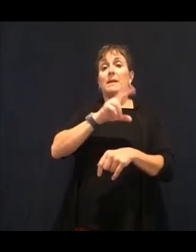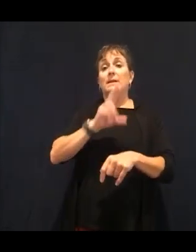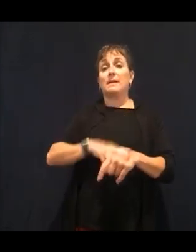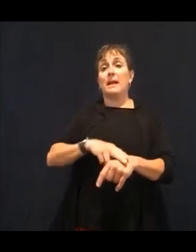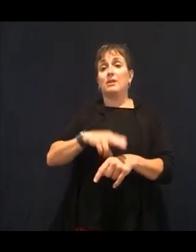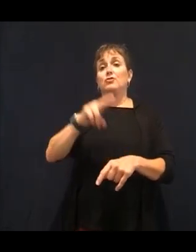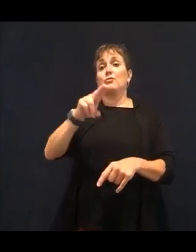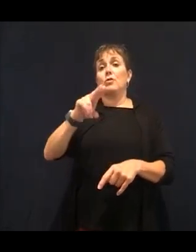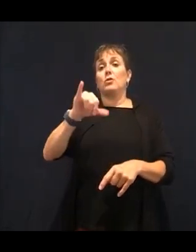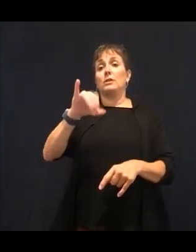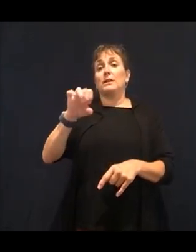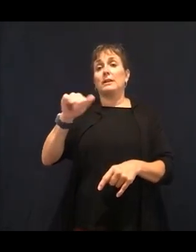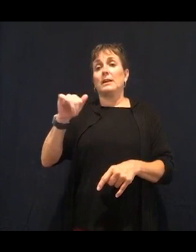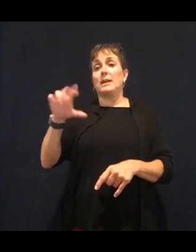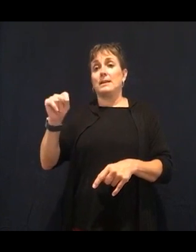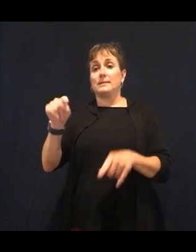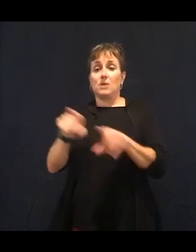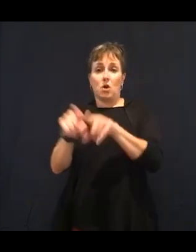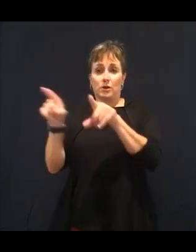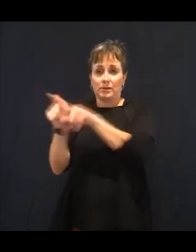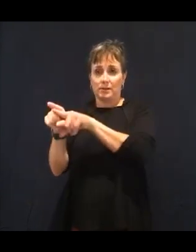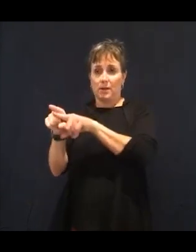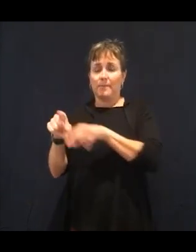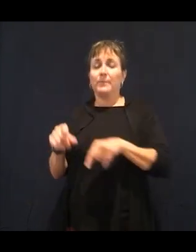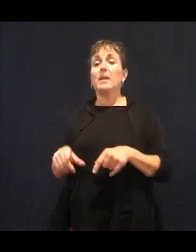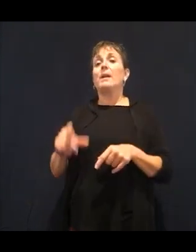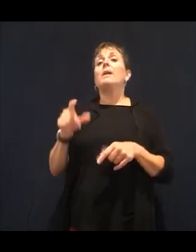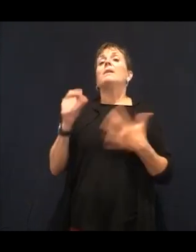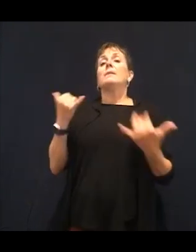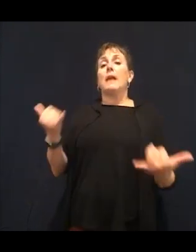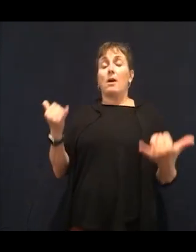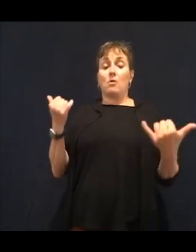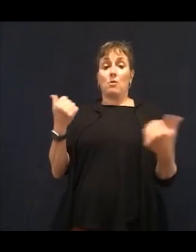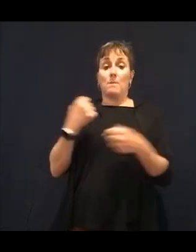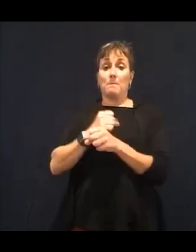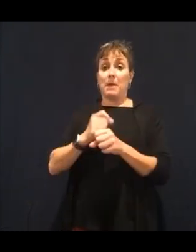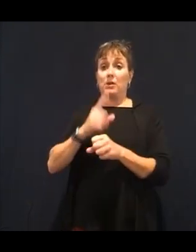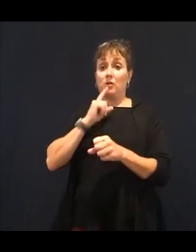these wonderful, healthy foods in which is a step nine that I